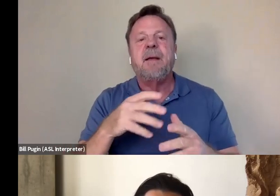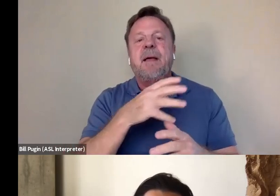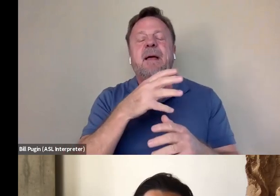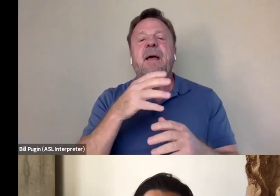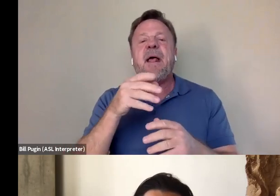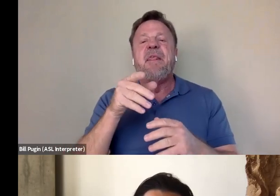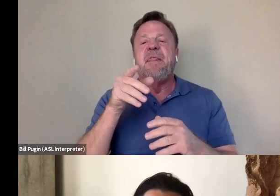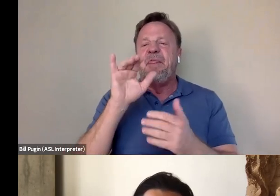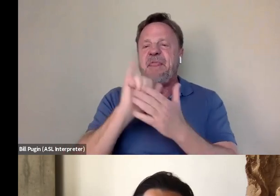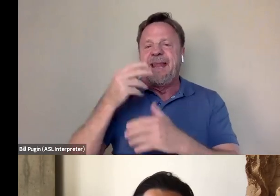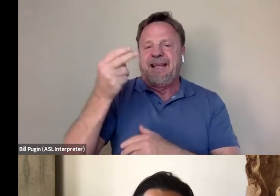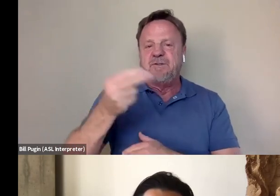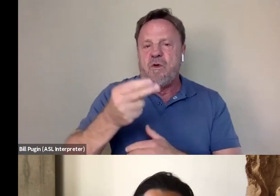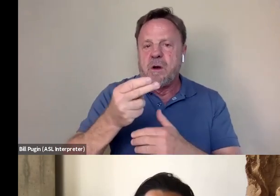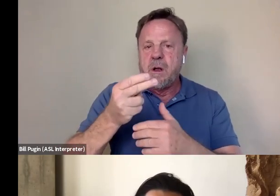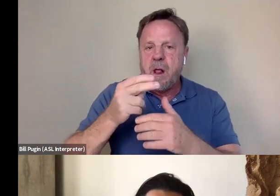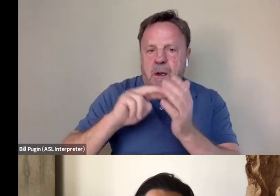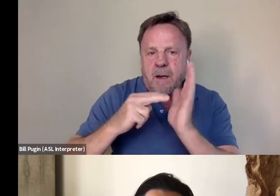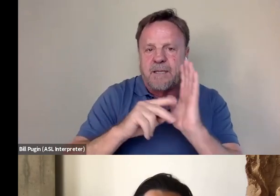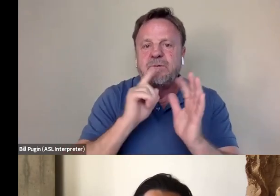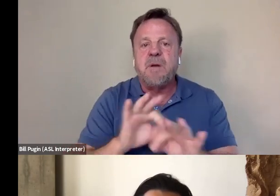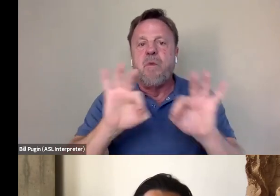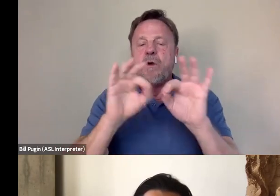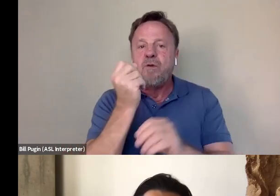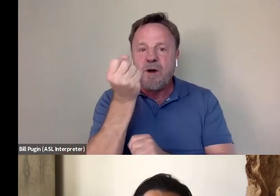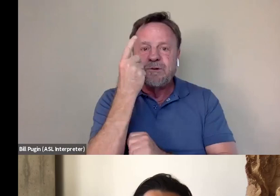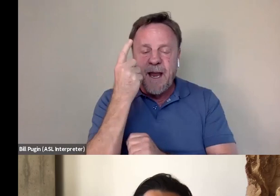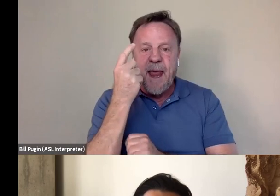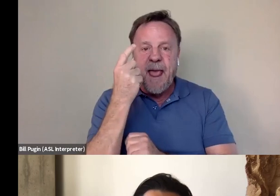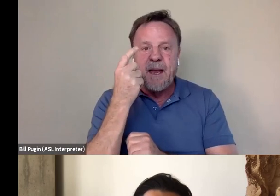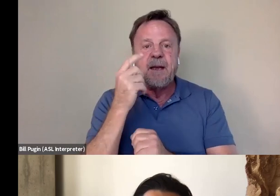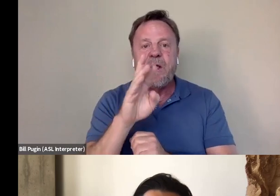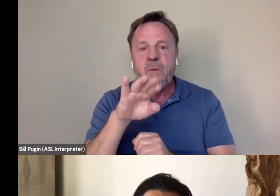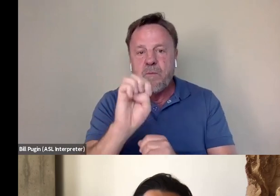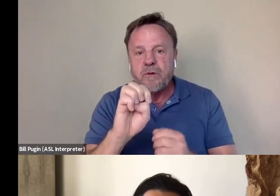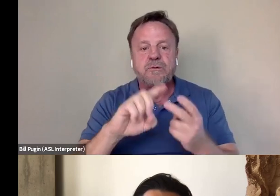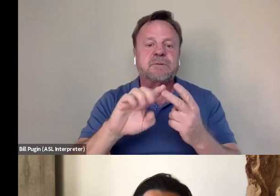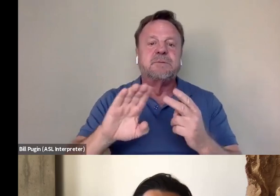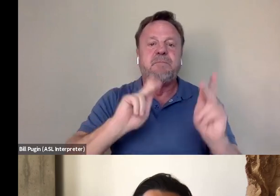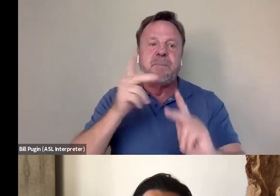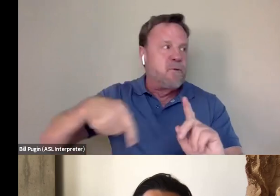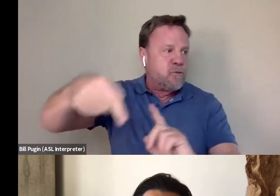that historical context is so important to understand, you know, Bruce, the people around him, you know, all of those things.